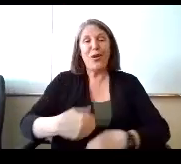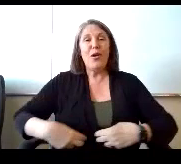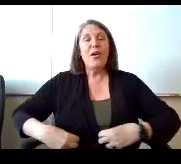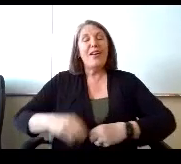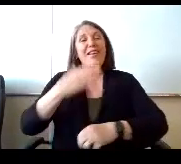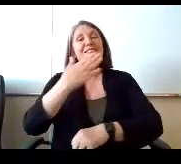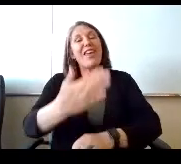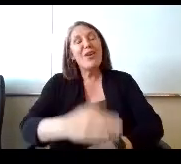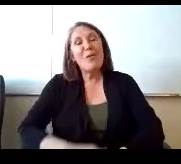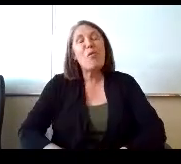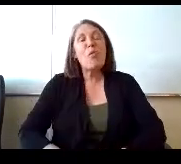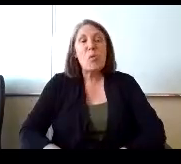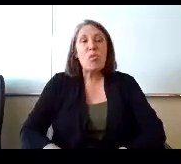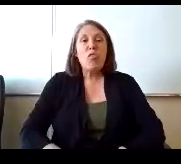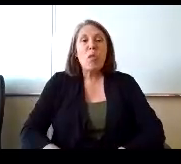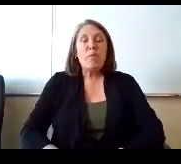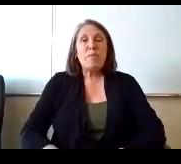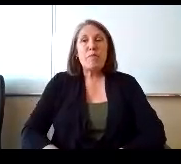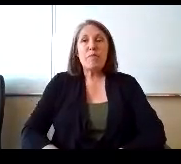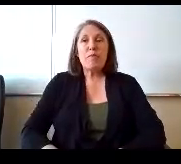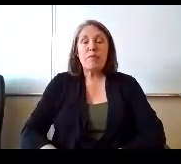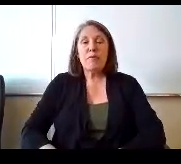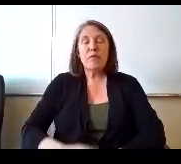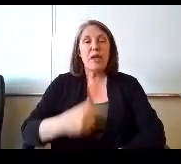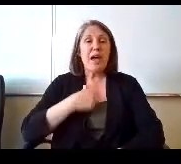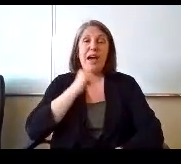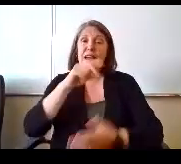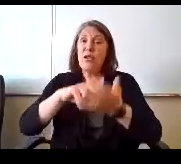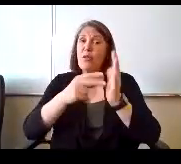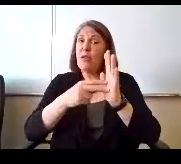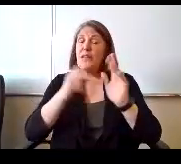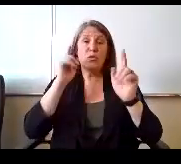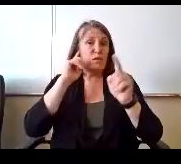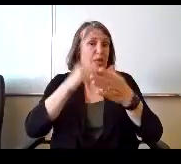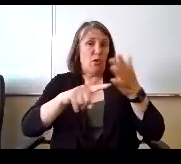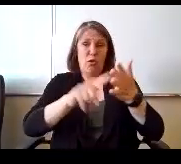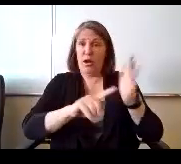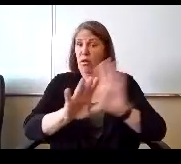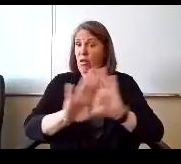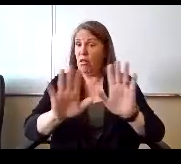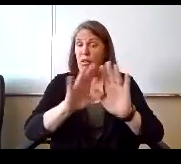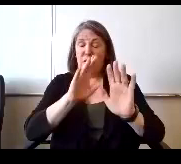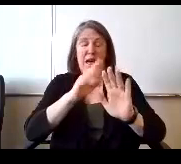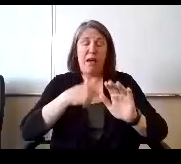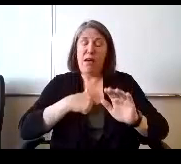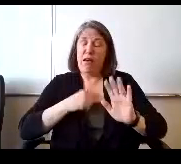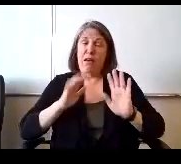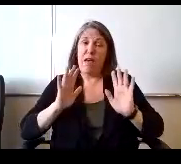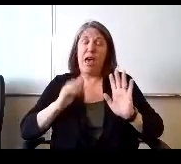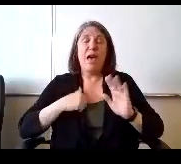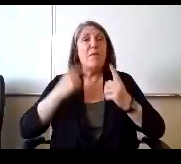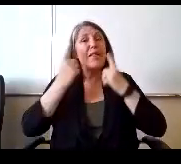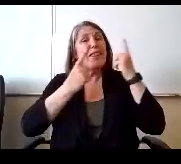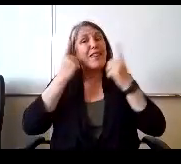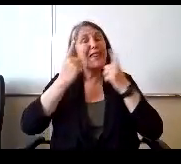Royer. I don't mean to sound critical at all, and I want to. I'm thinking in terms of if a parent